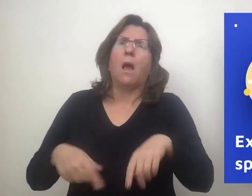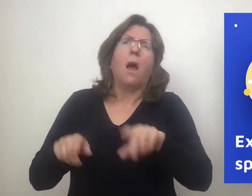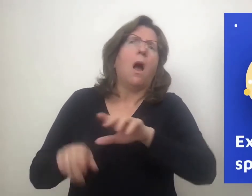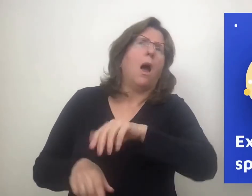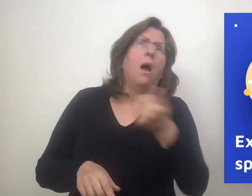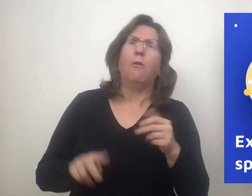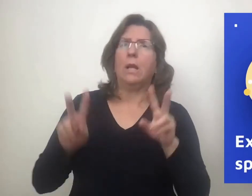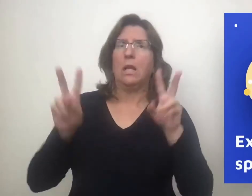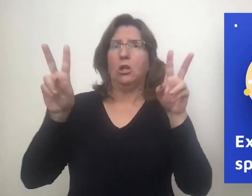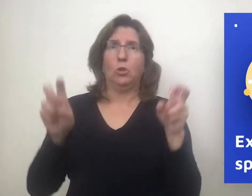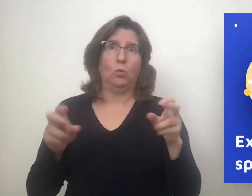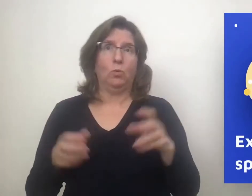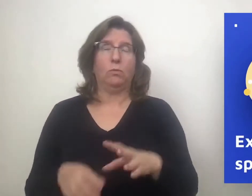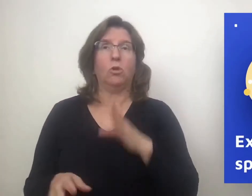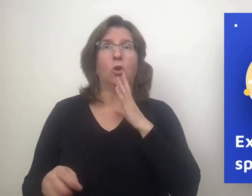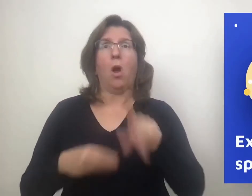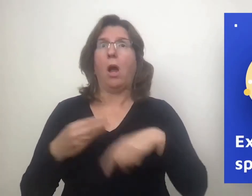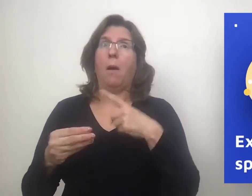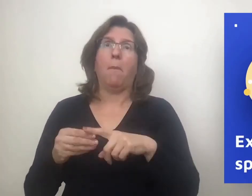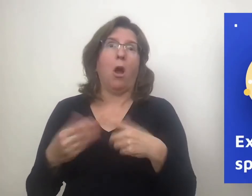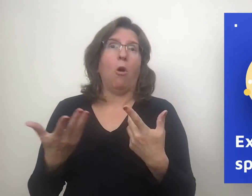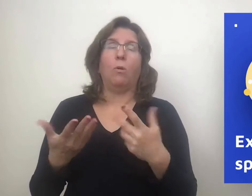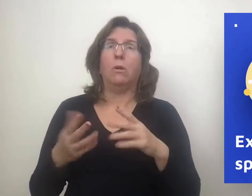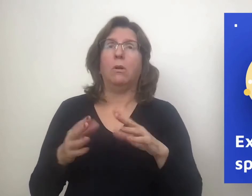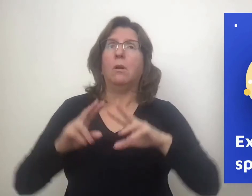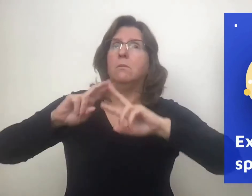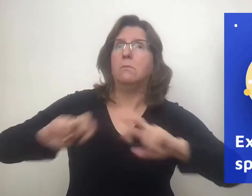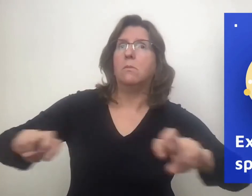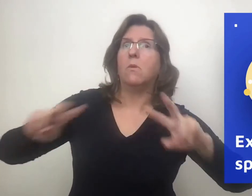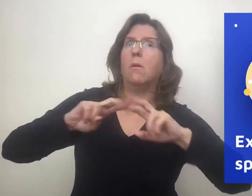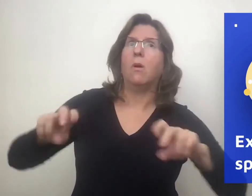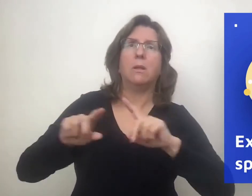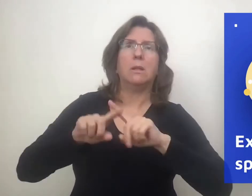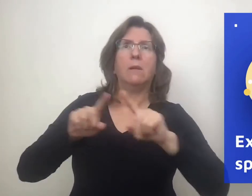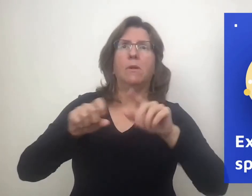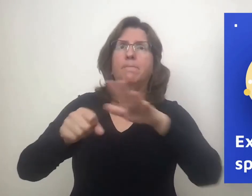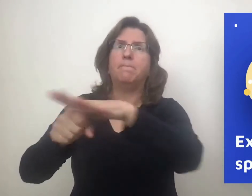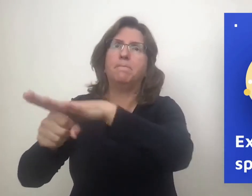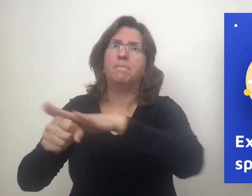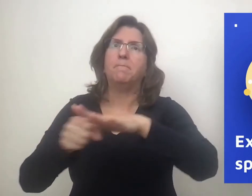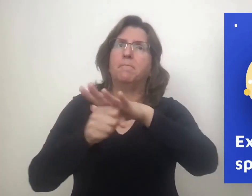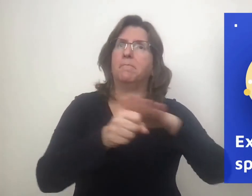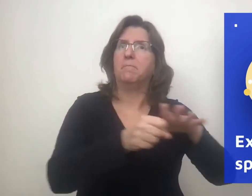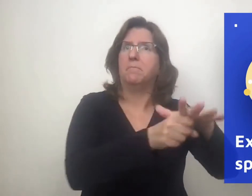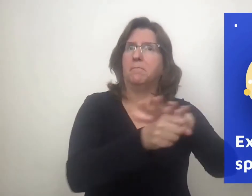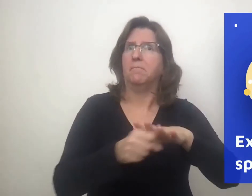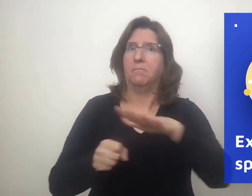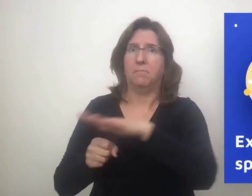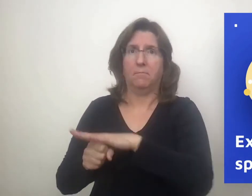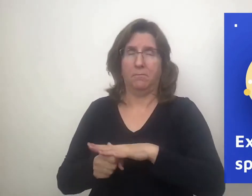Another issue to consider is the description of spaces.